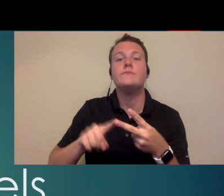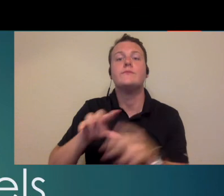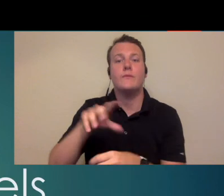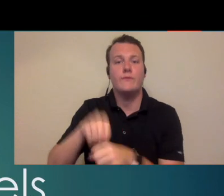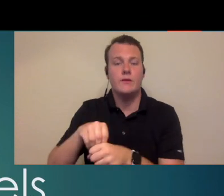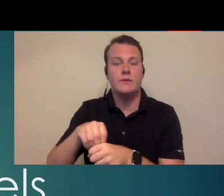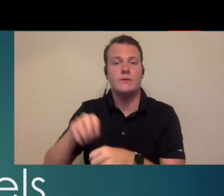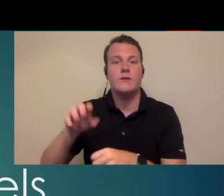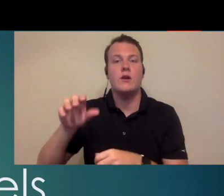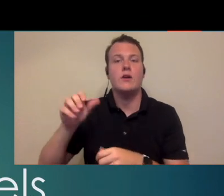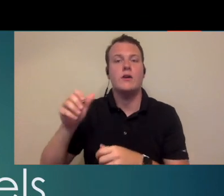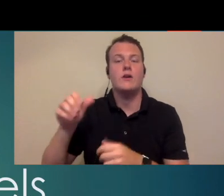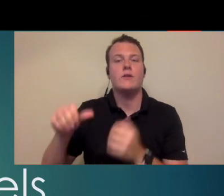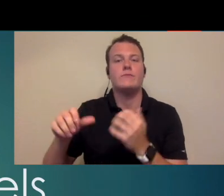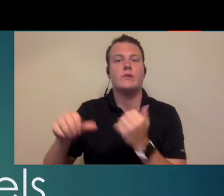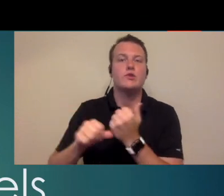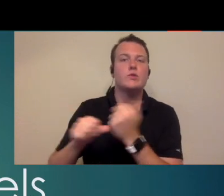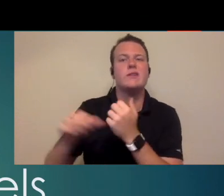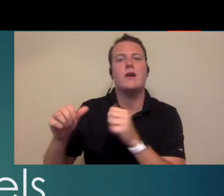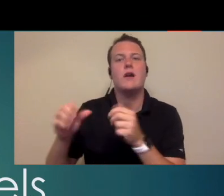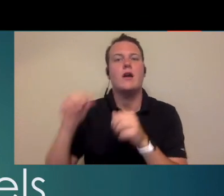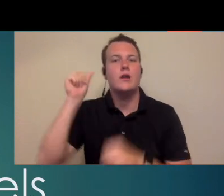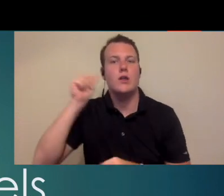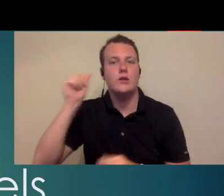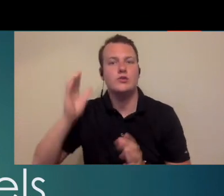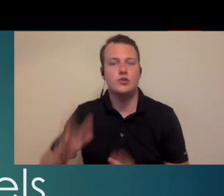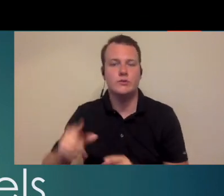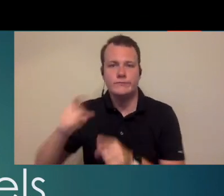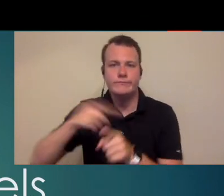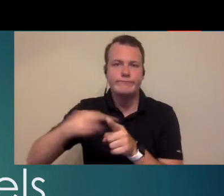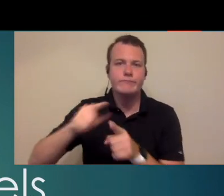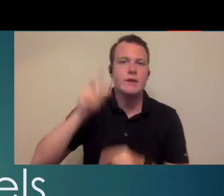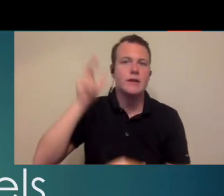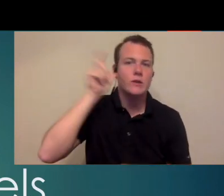been with associated audiologists for over 15 years specializing in hearing